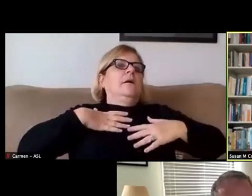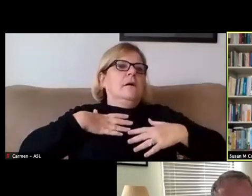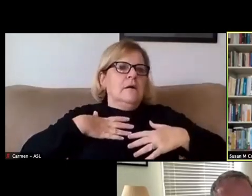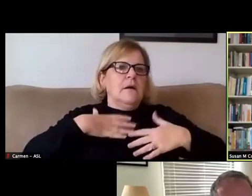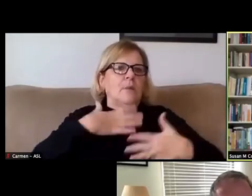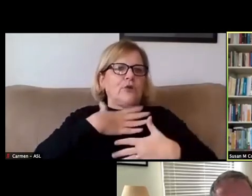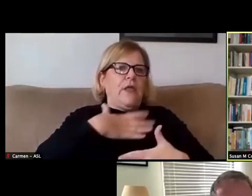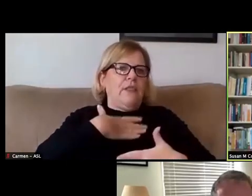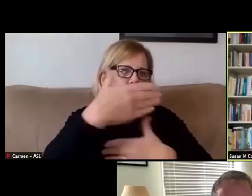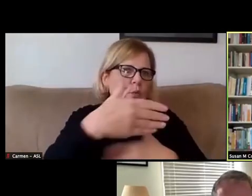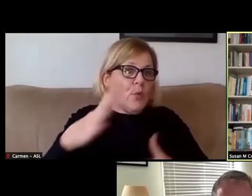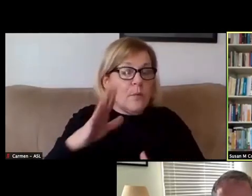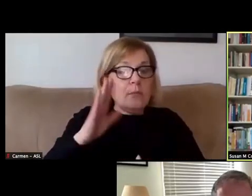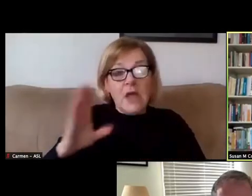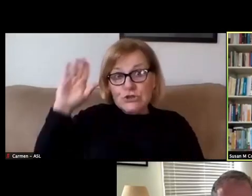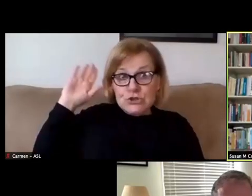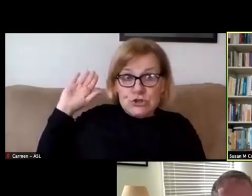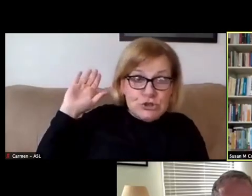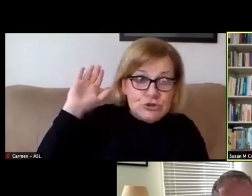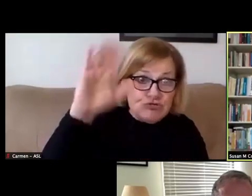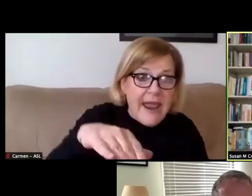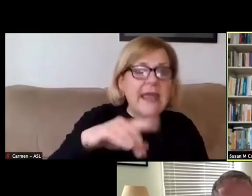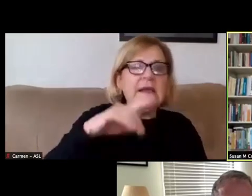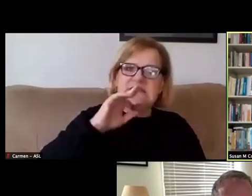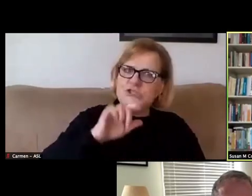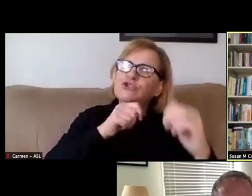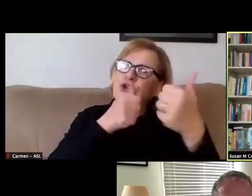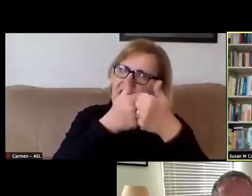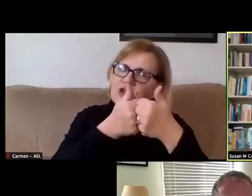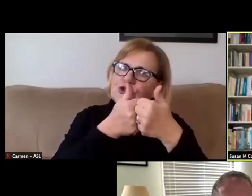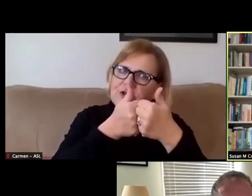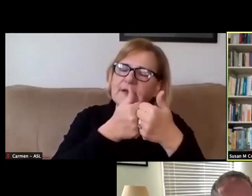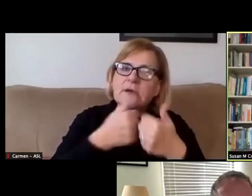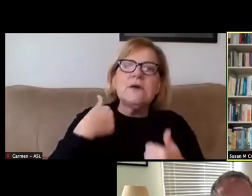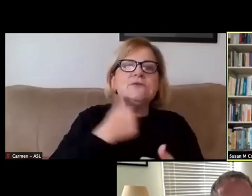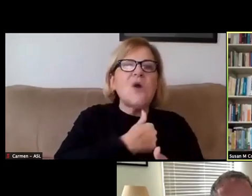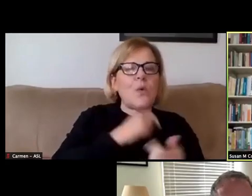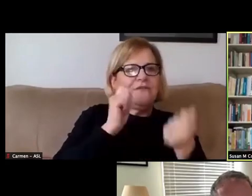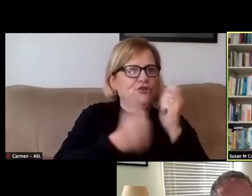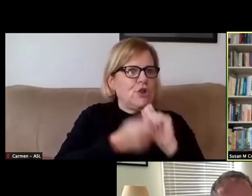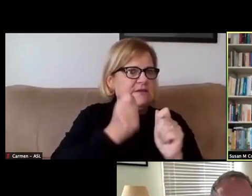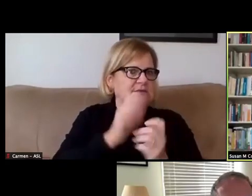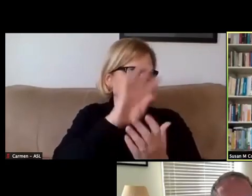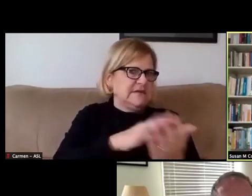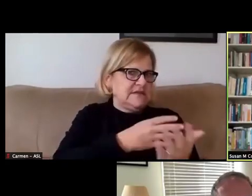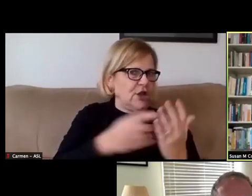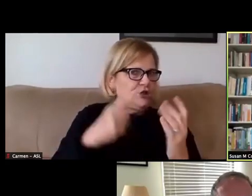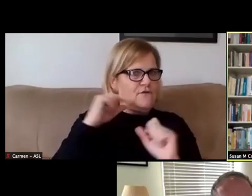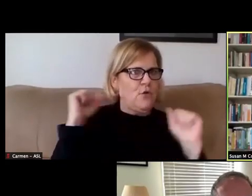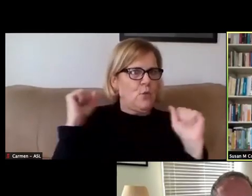The going straight through has been quite challenging. And so we've adjusted the schedule for the winter semester